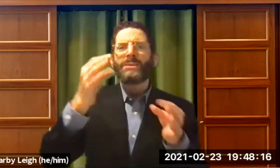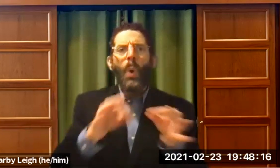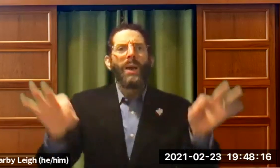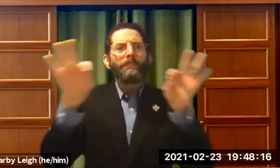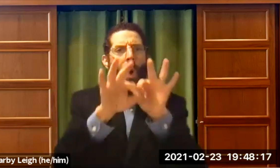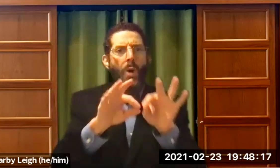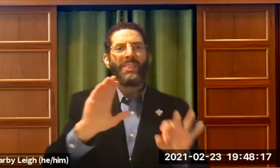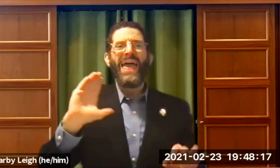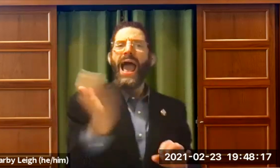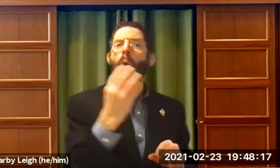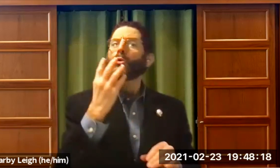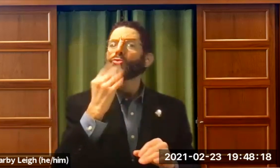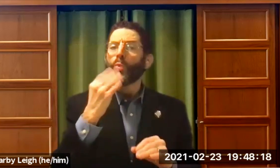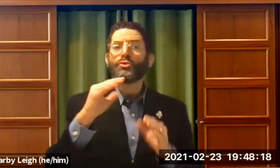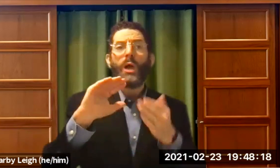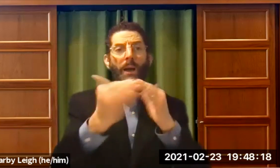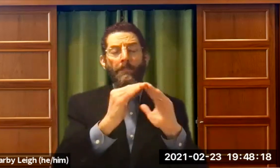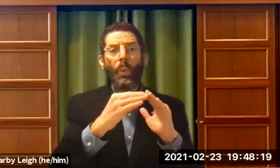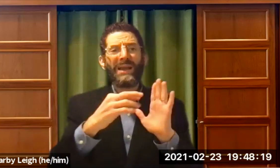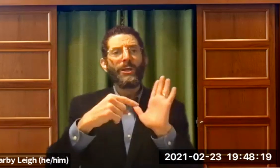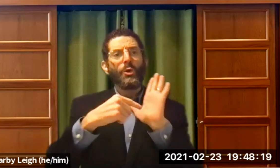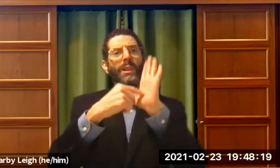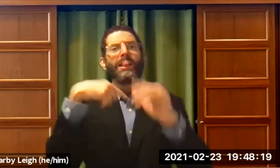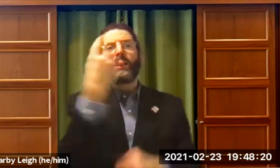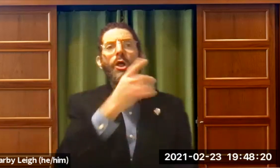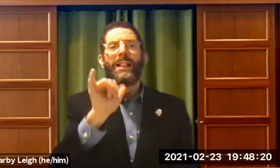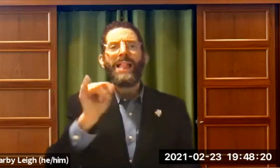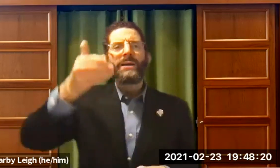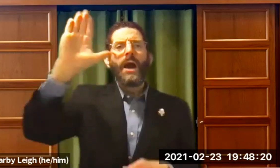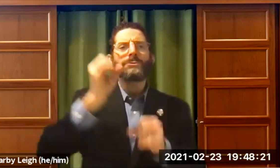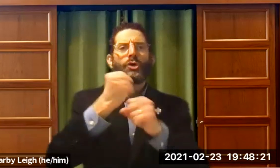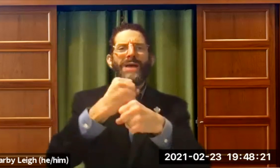explaining why I think it's so important for our Jewish community to